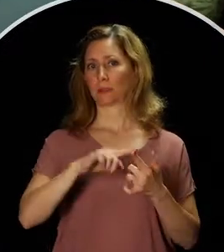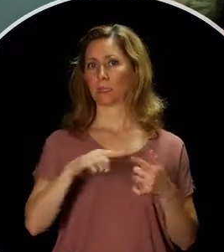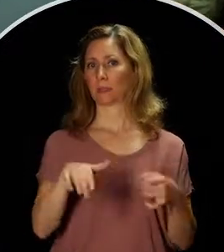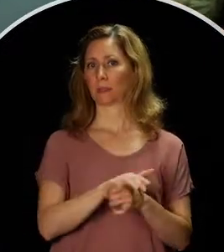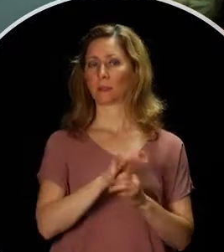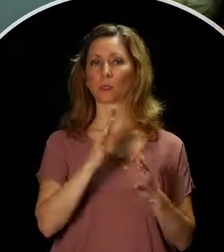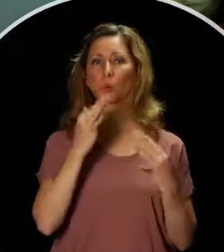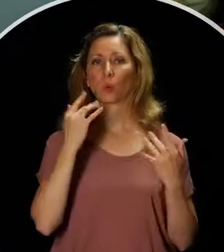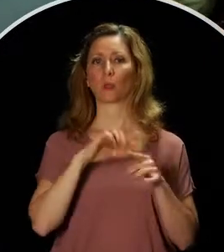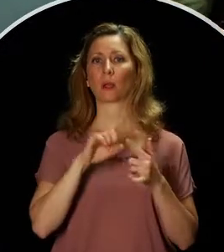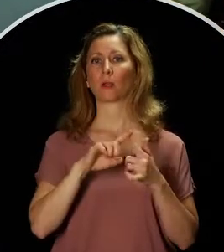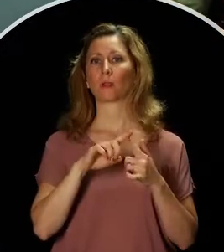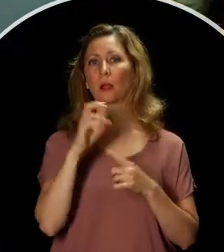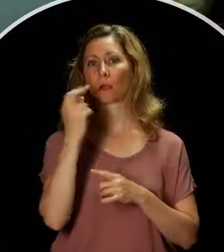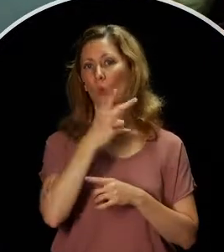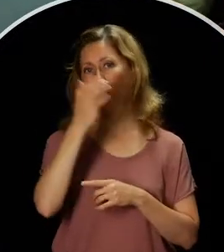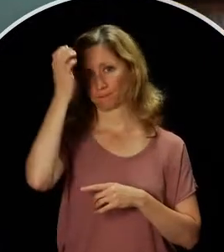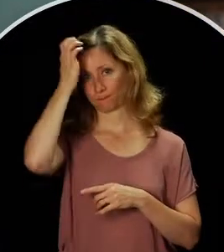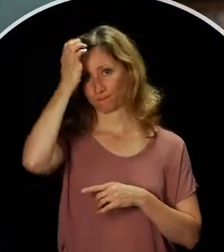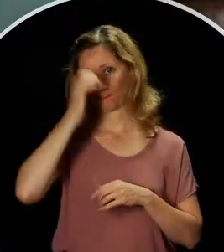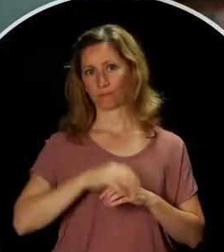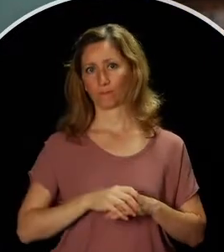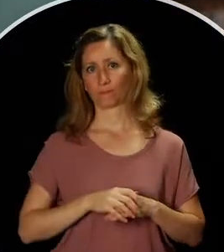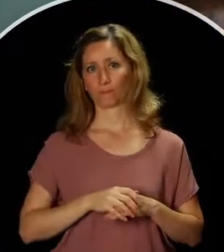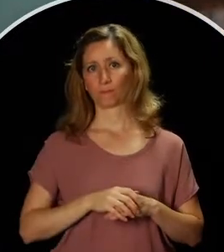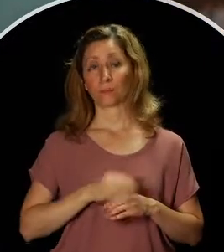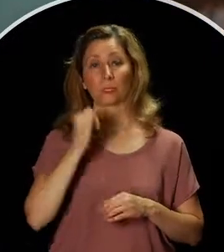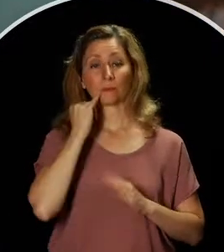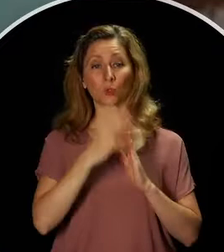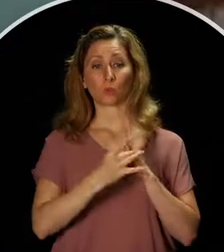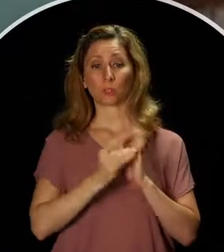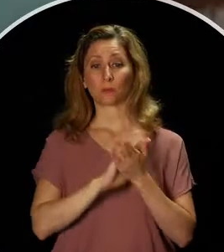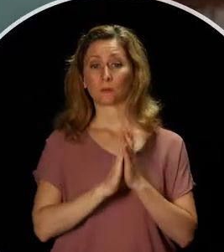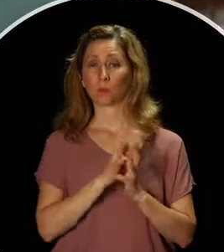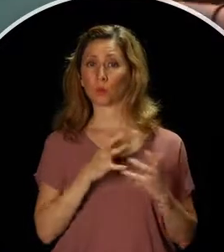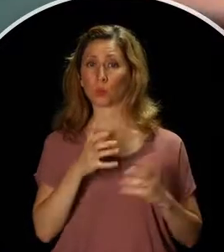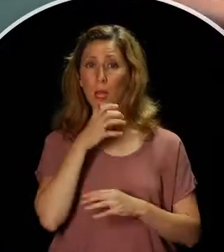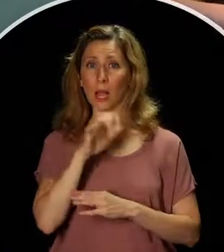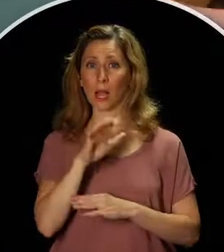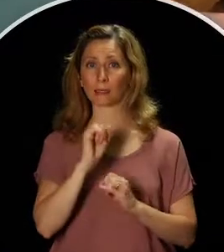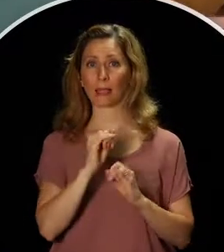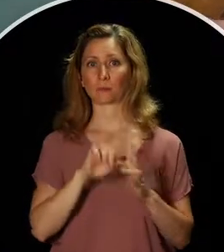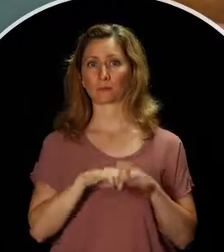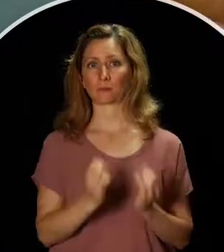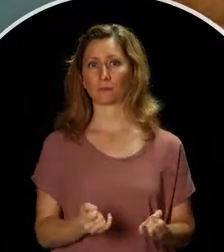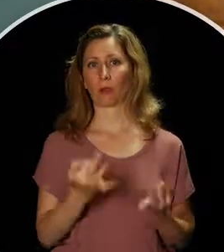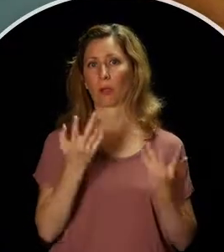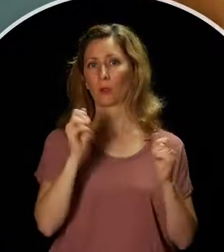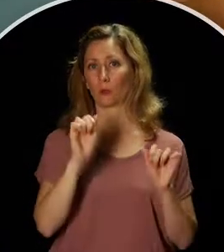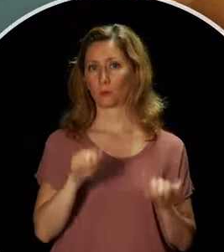before you throw it away. If the grease gets too hot, it can catch on fire.